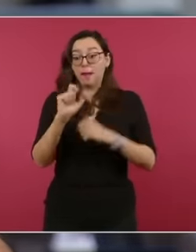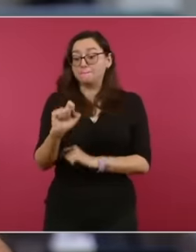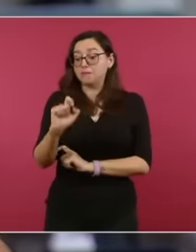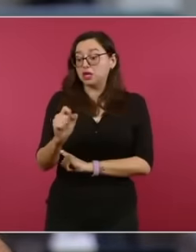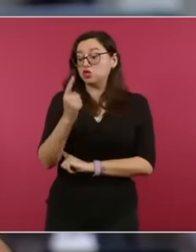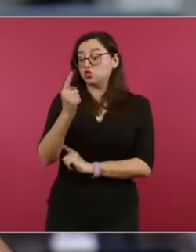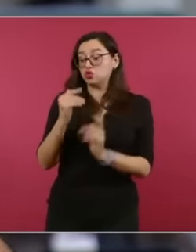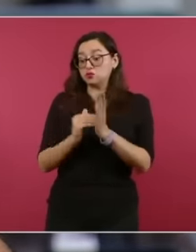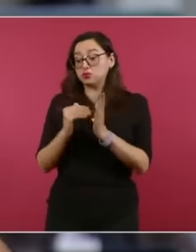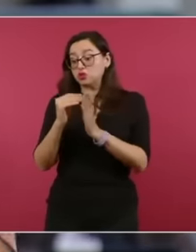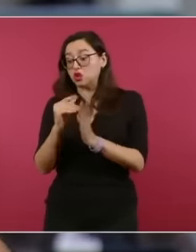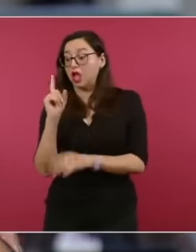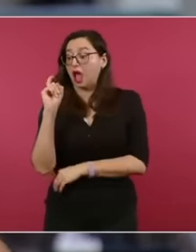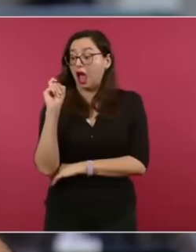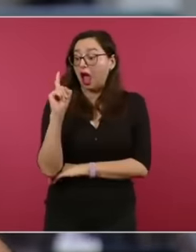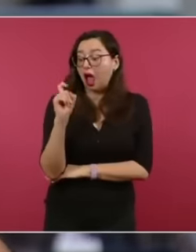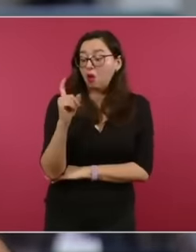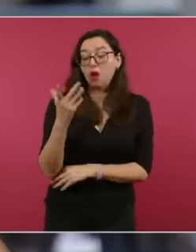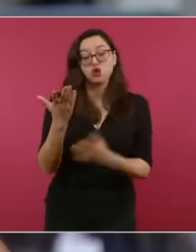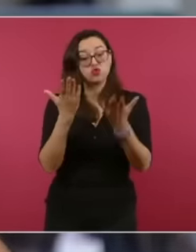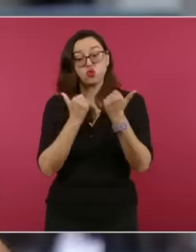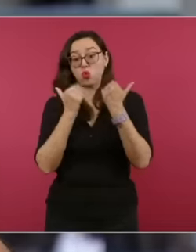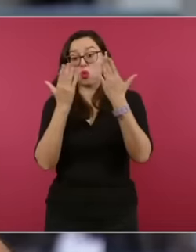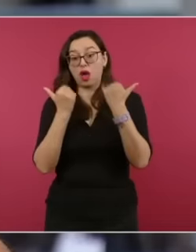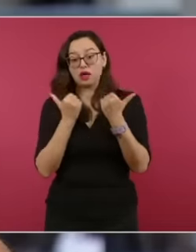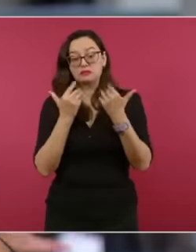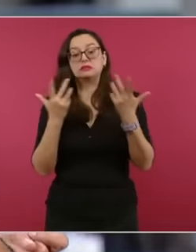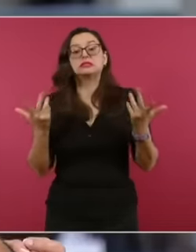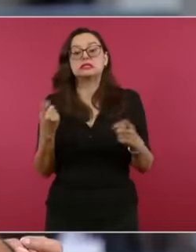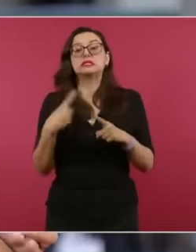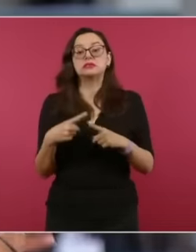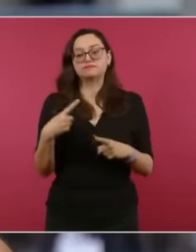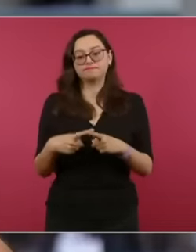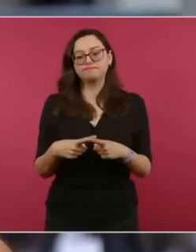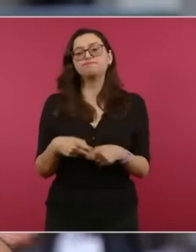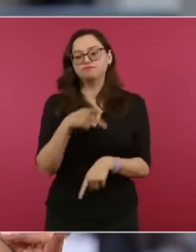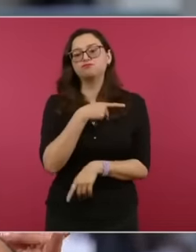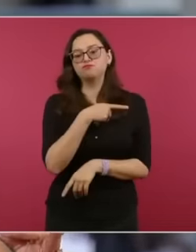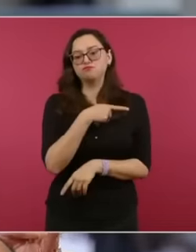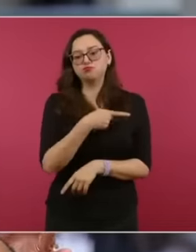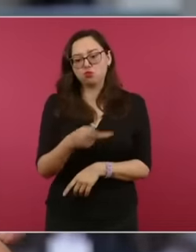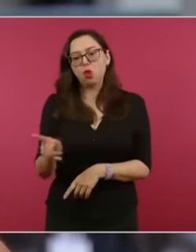water every day and These populations are the Rural populations the indigenous populations the